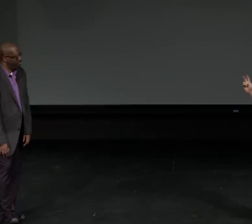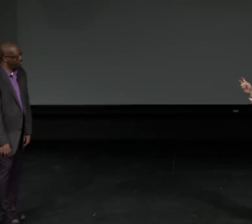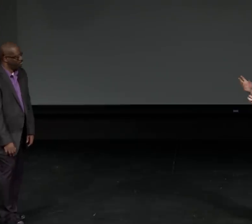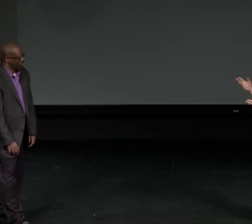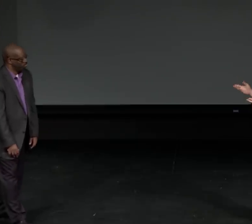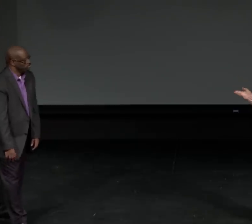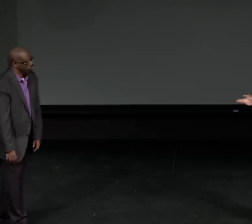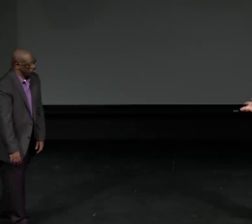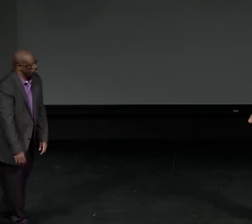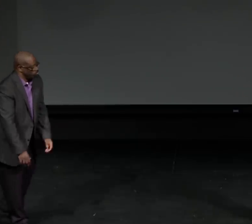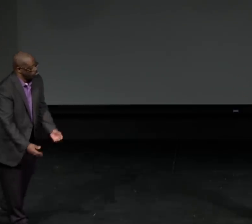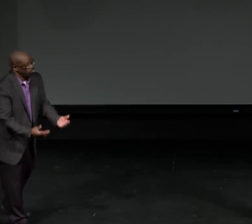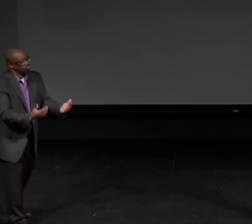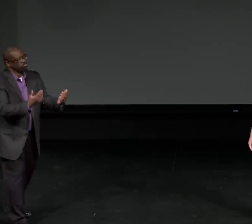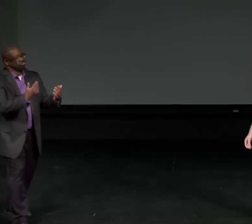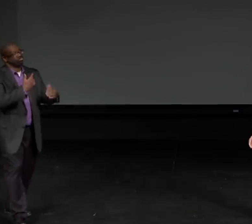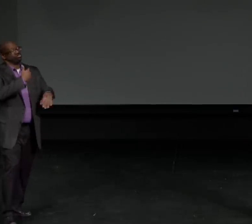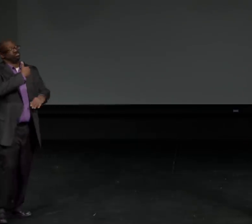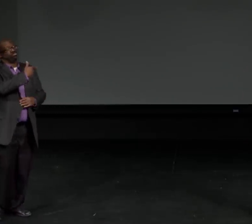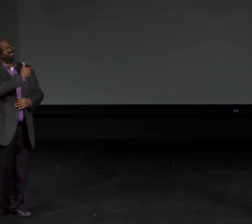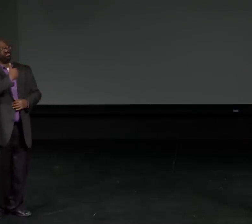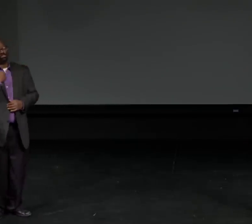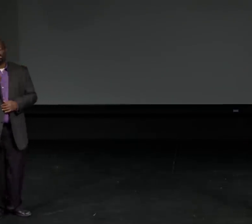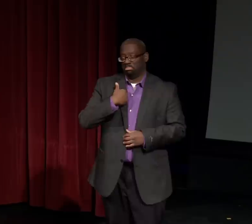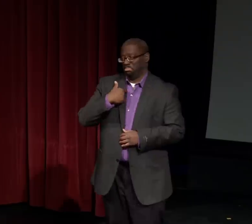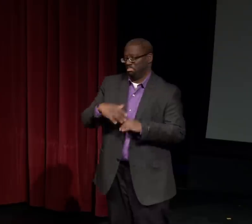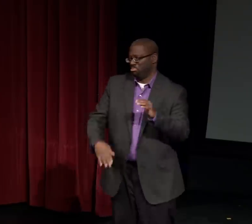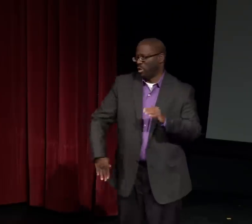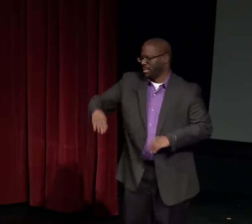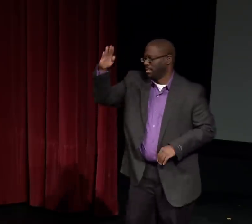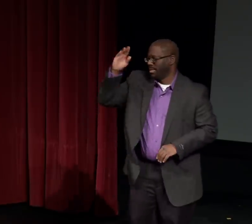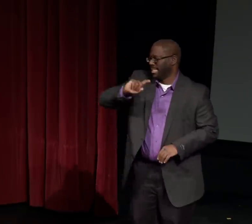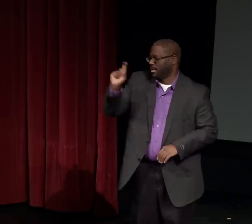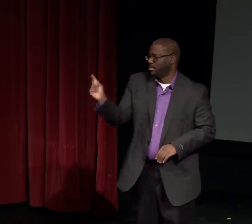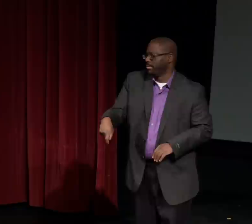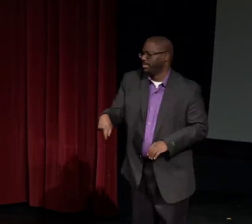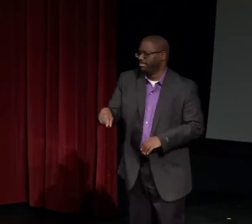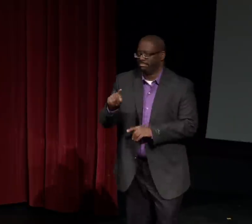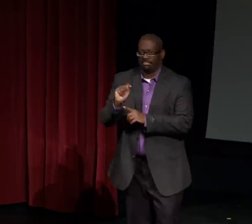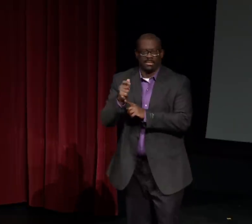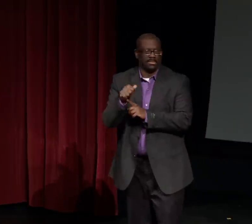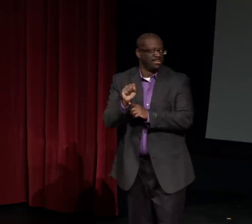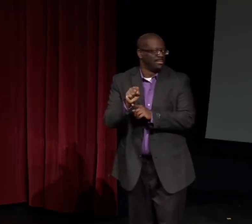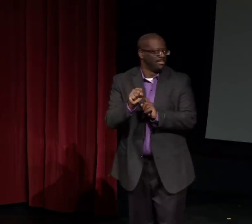I was wondering whether or not Black ASL research connects the presentation, and I was wondering if you could connect your own experience with this.